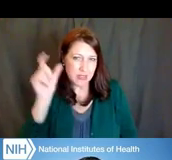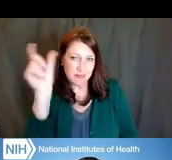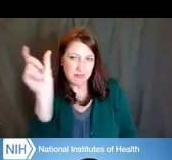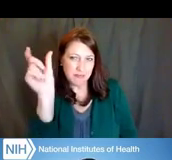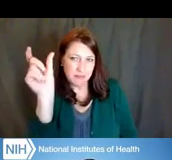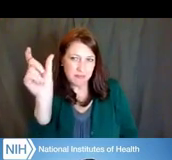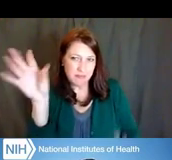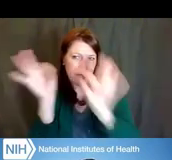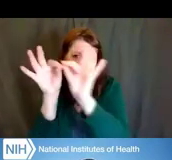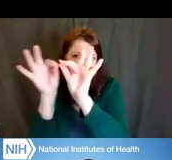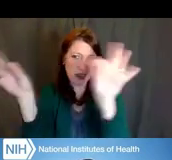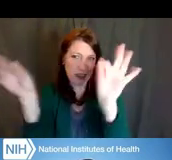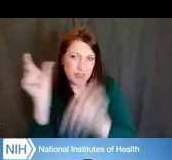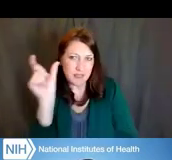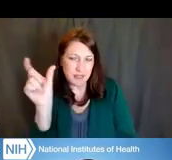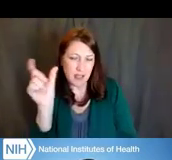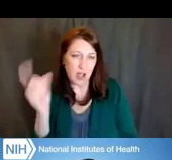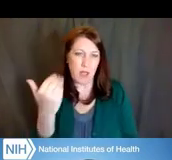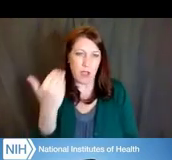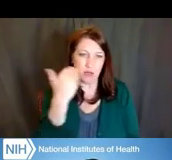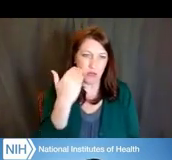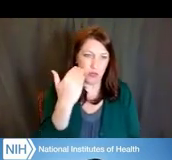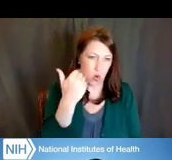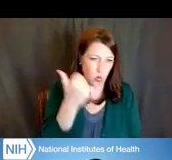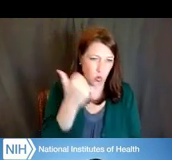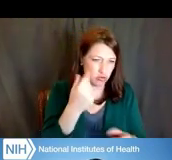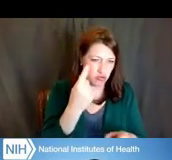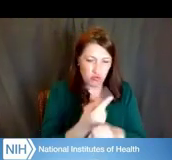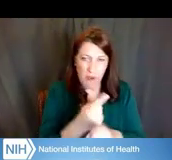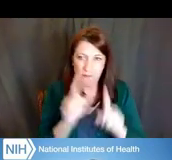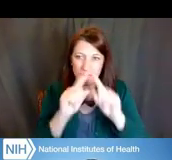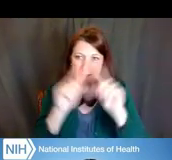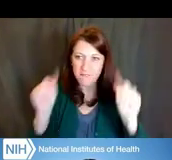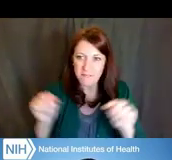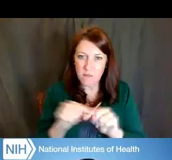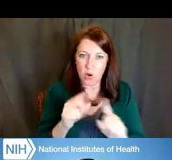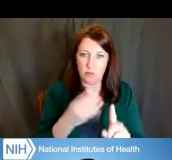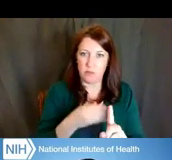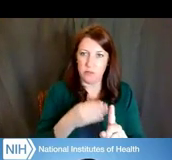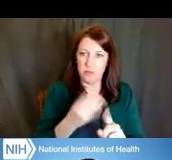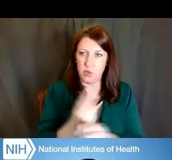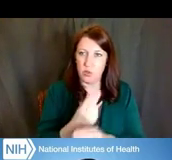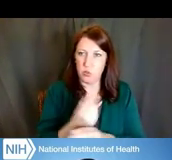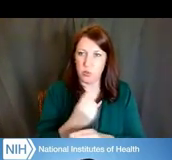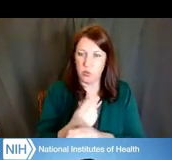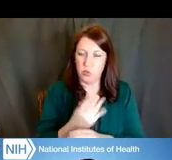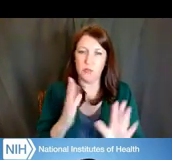you will always know what are the right forms that you should be utilizing in order to prepare,